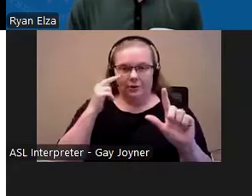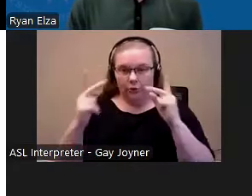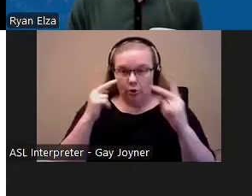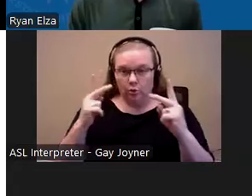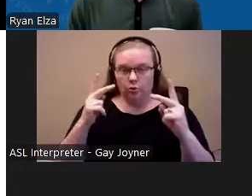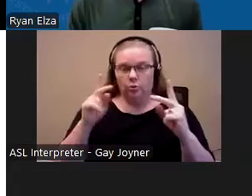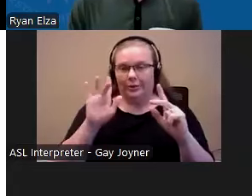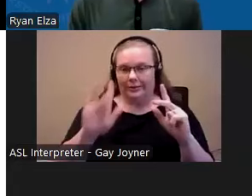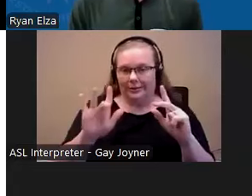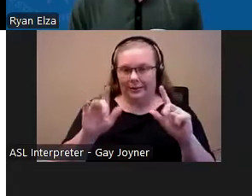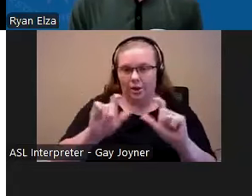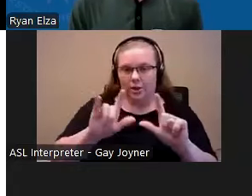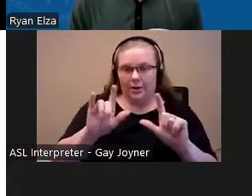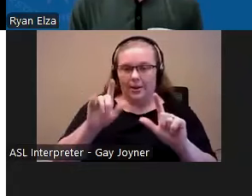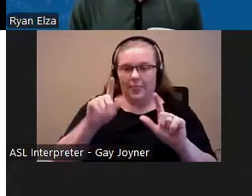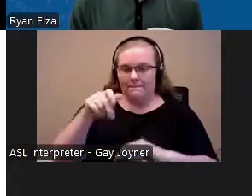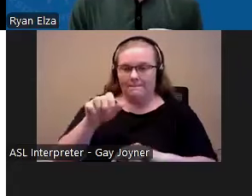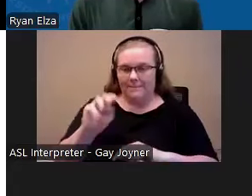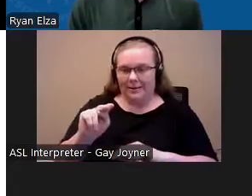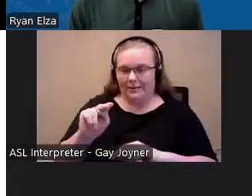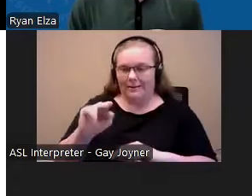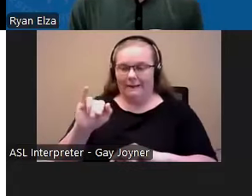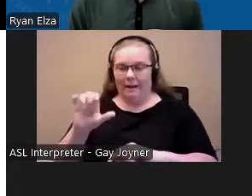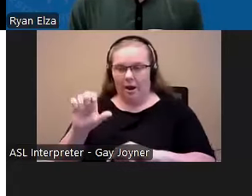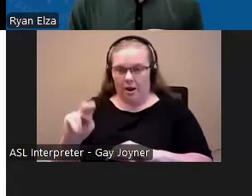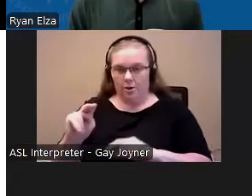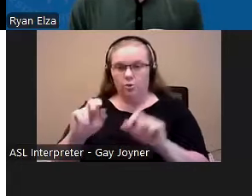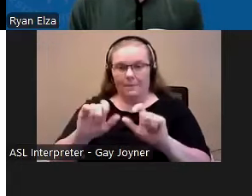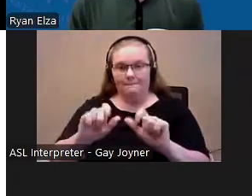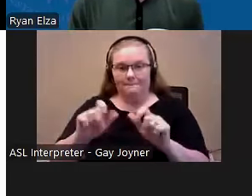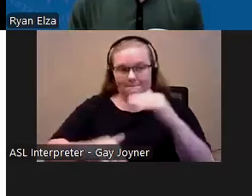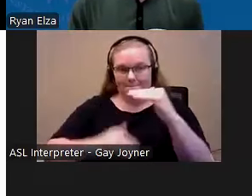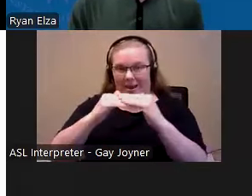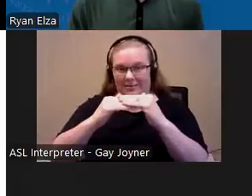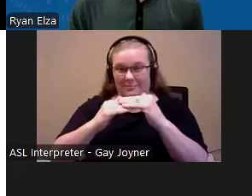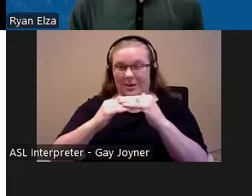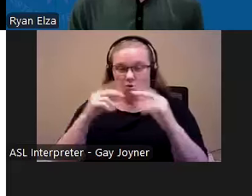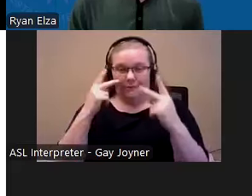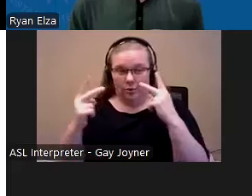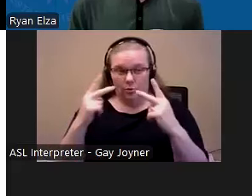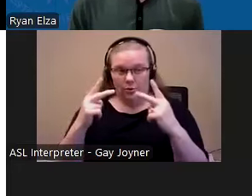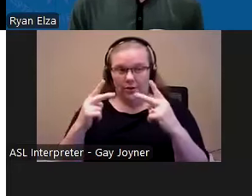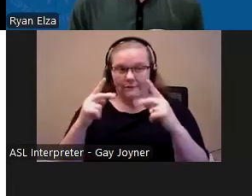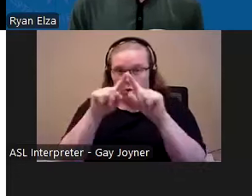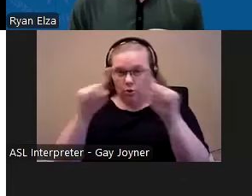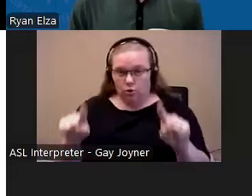and select the pin icon. For screen readers, use -- users, if you want to reduce unwanted chatter